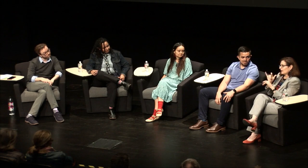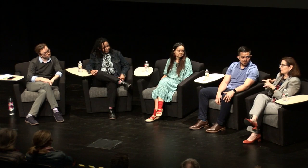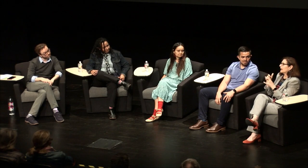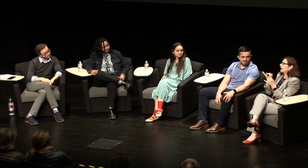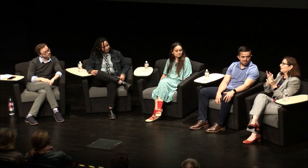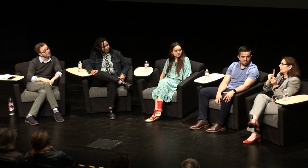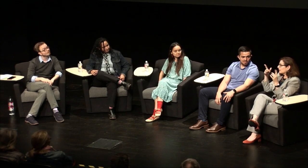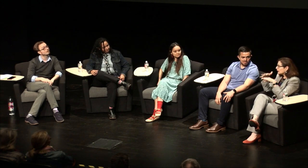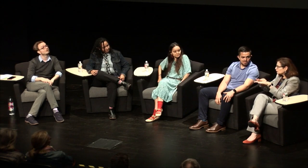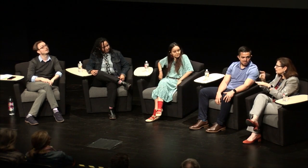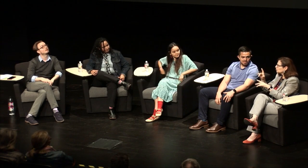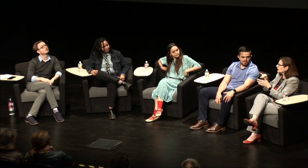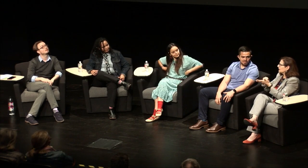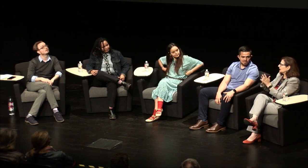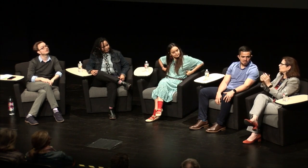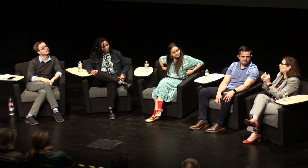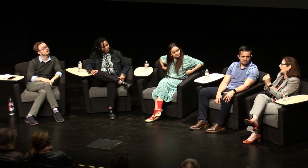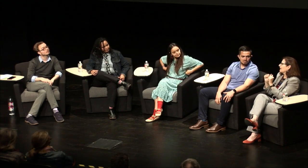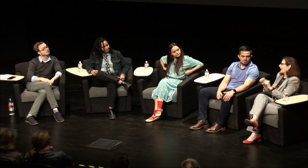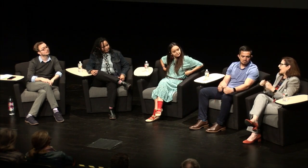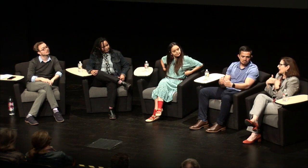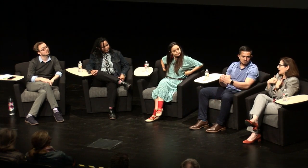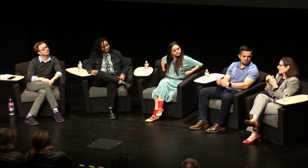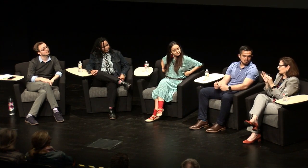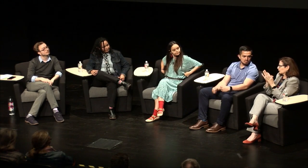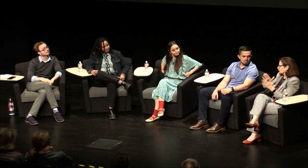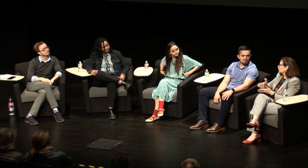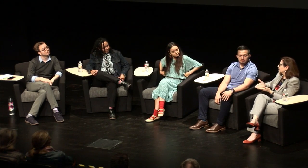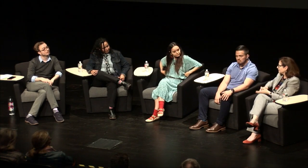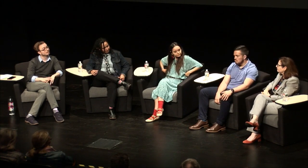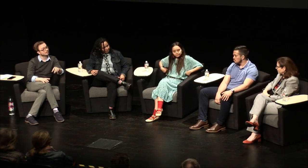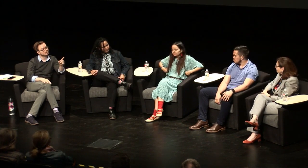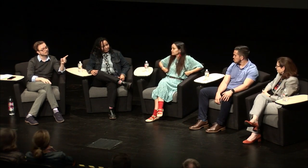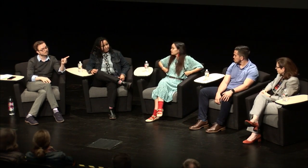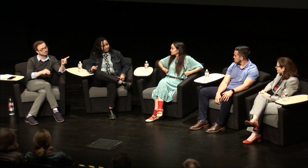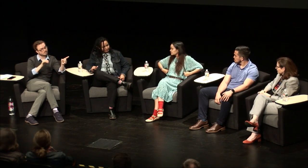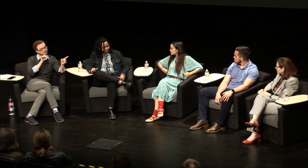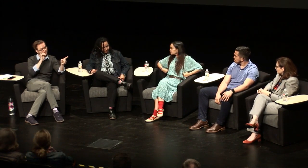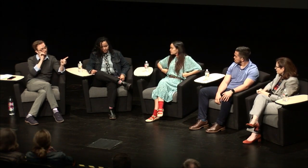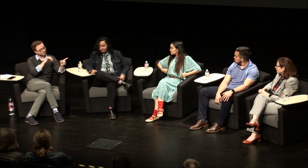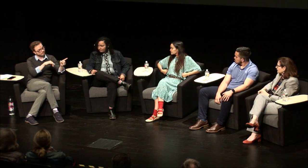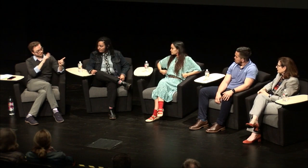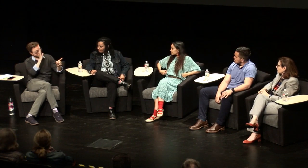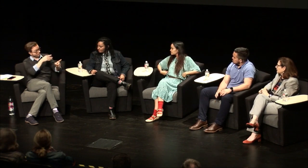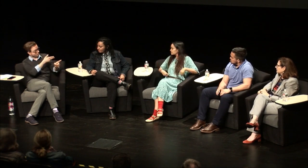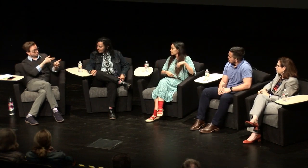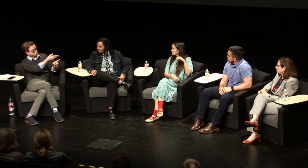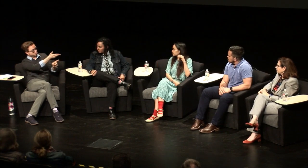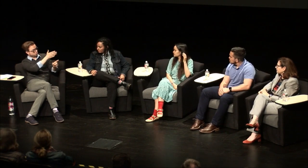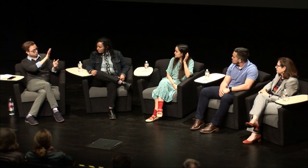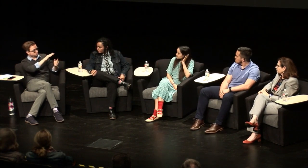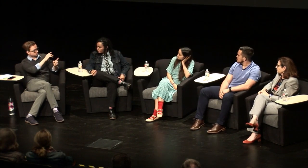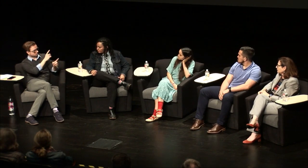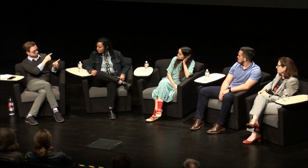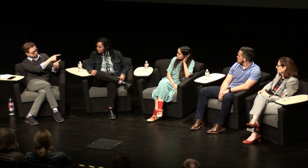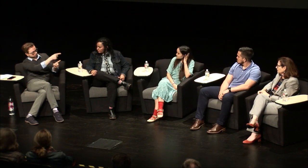and again I as I mentioned I had no interpreters [Wink:] yeah so that's something